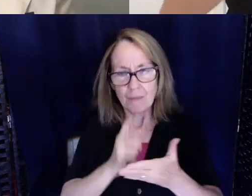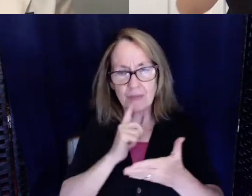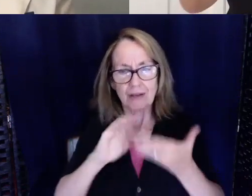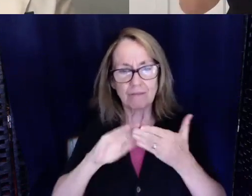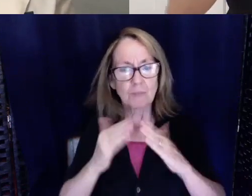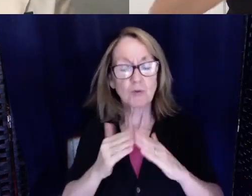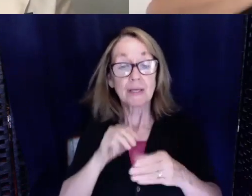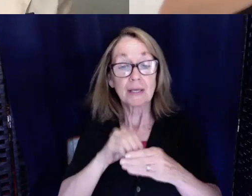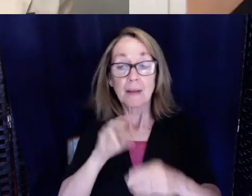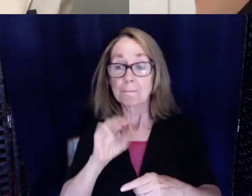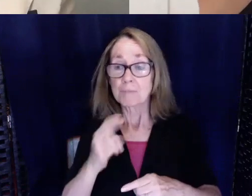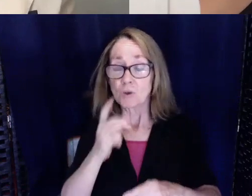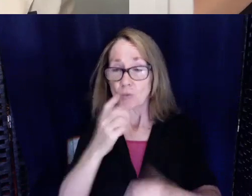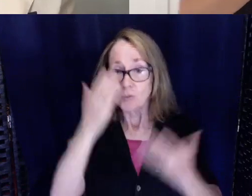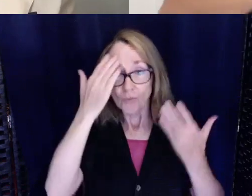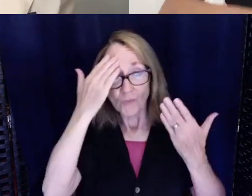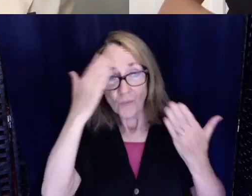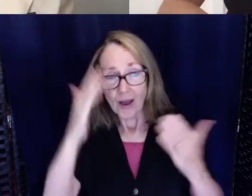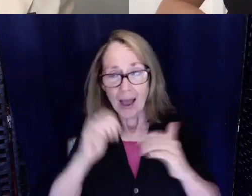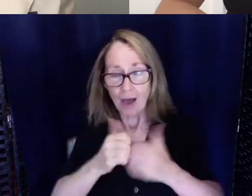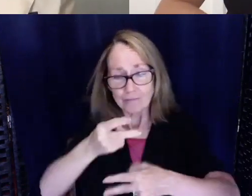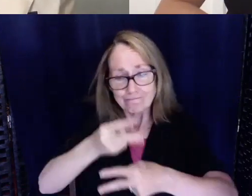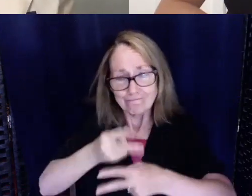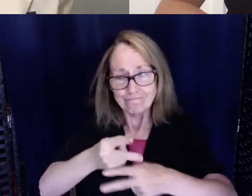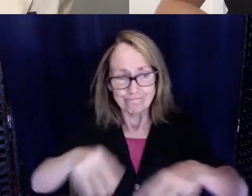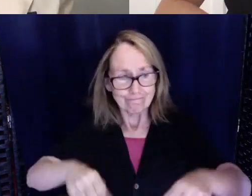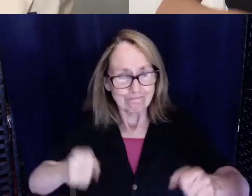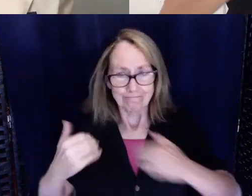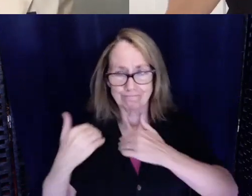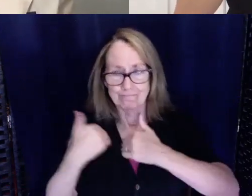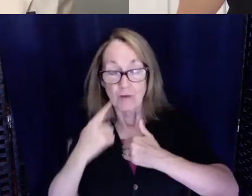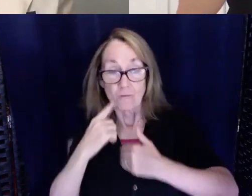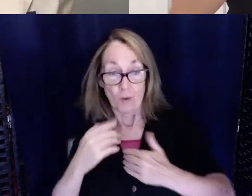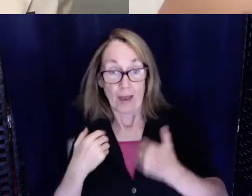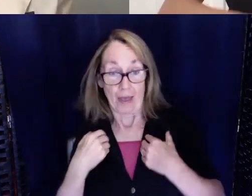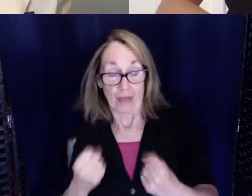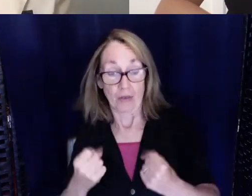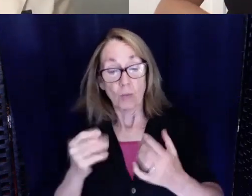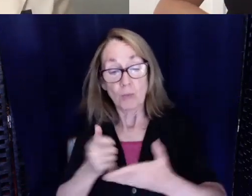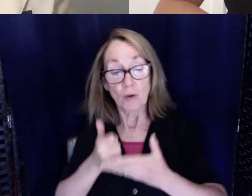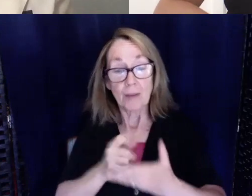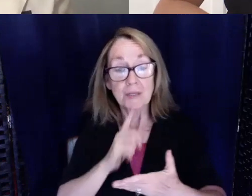better understand how to take charge of their health. We also want to help deaf and hard of hearing and deaf-blind students